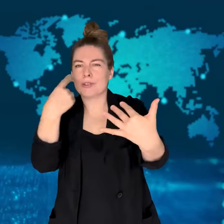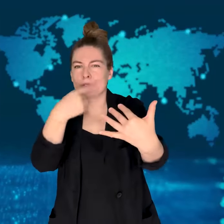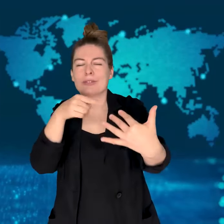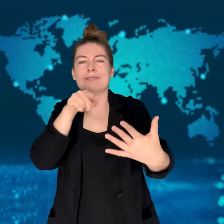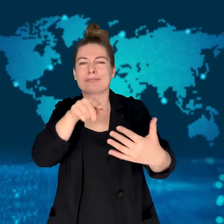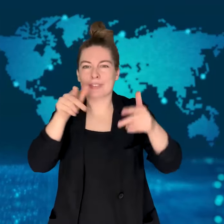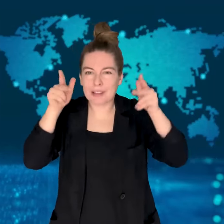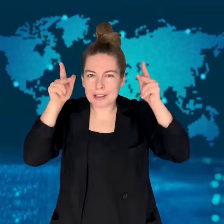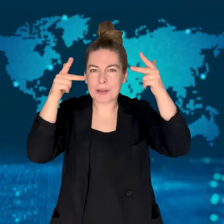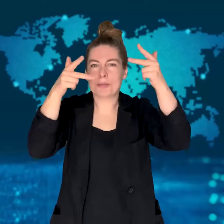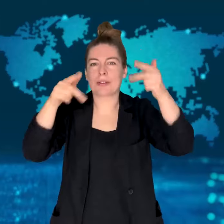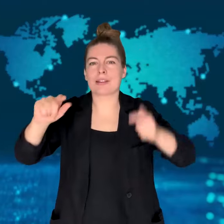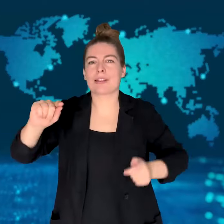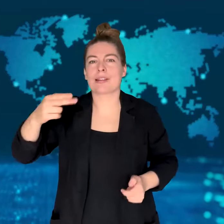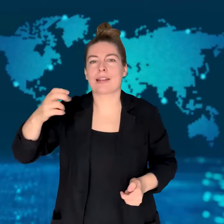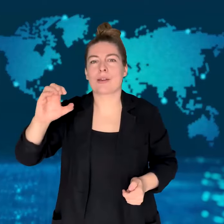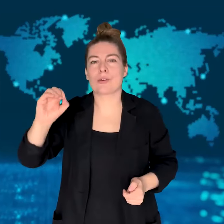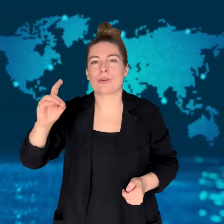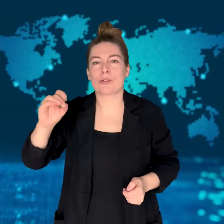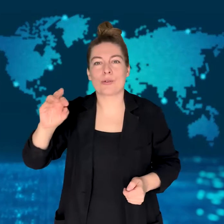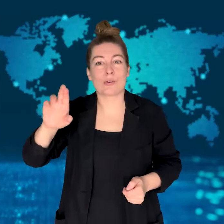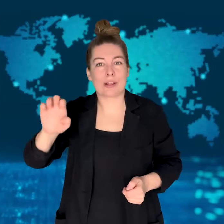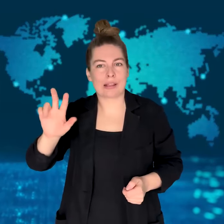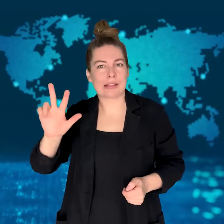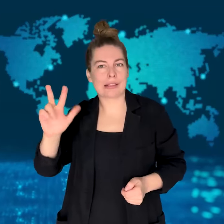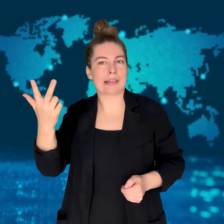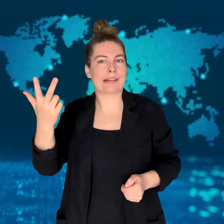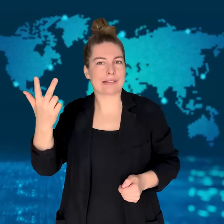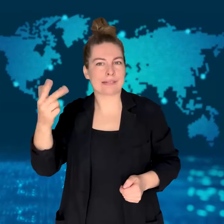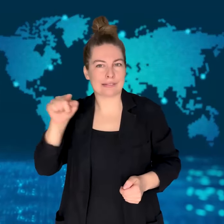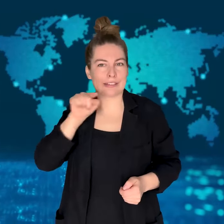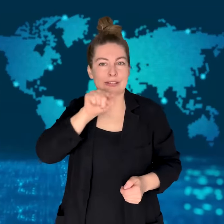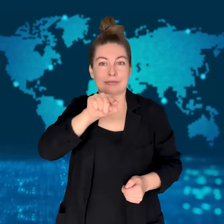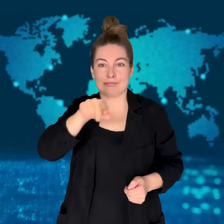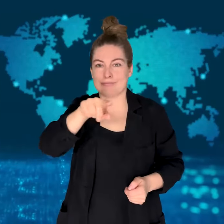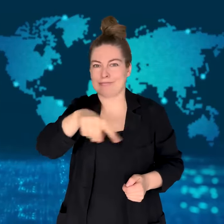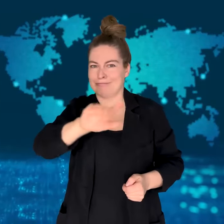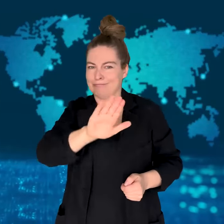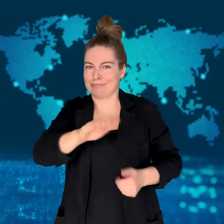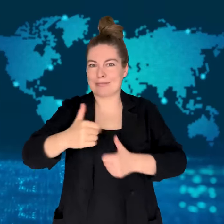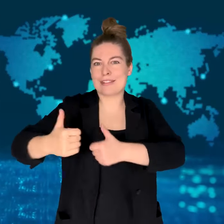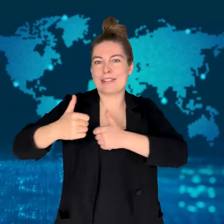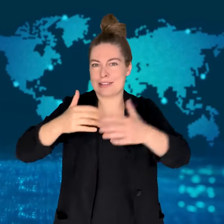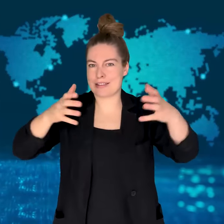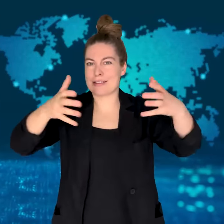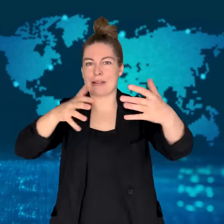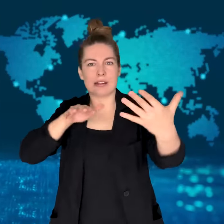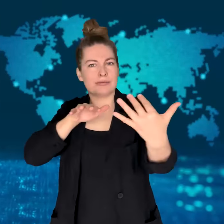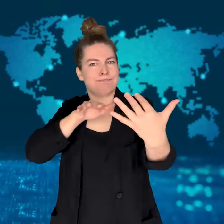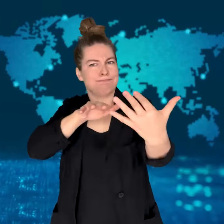When the Emperor became aware of British hostility,